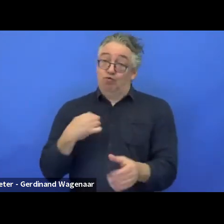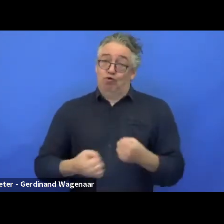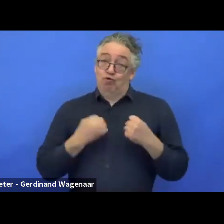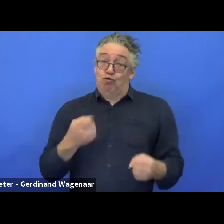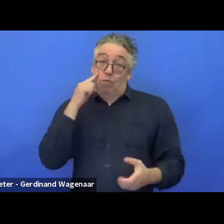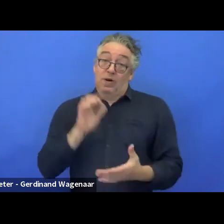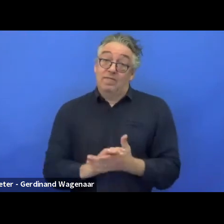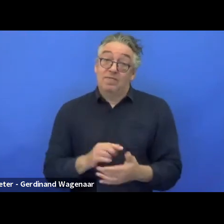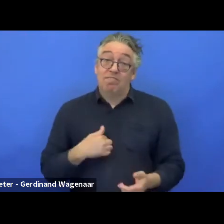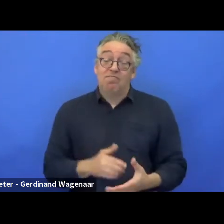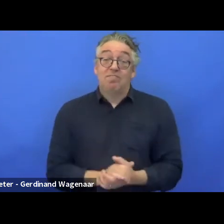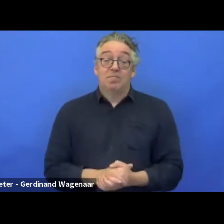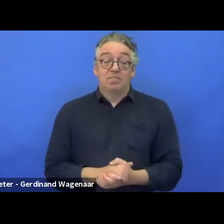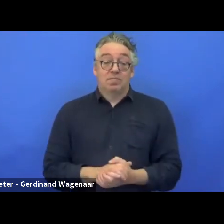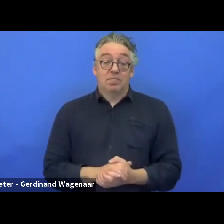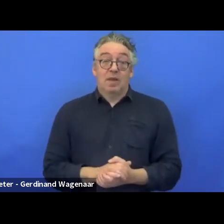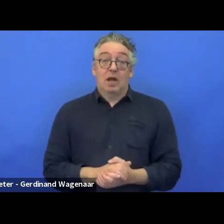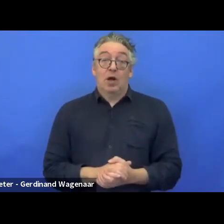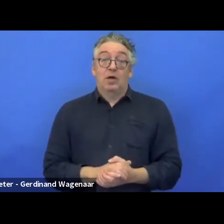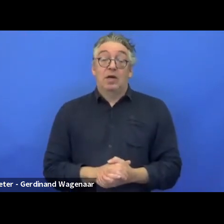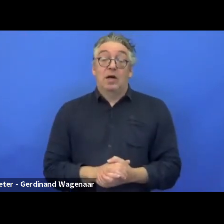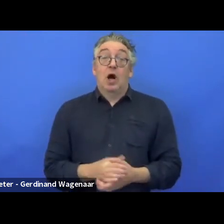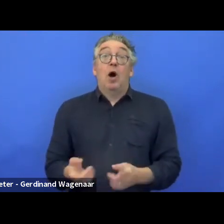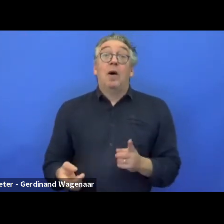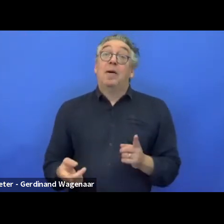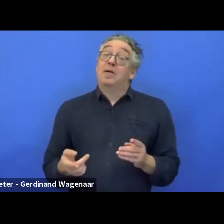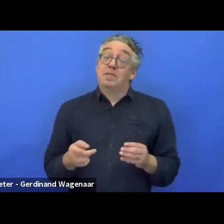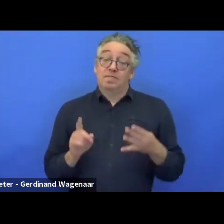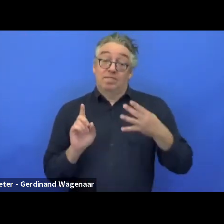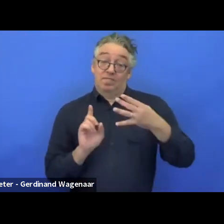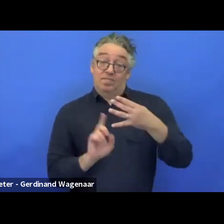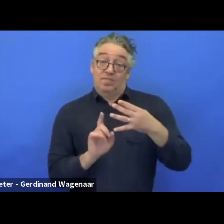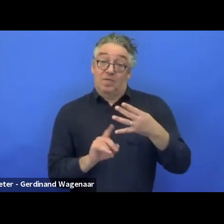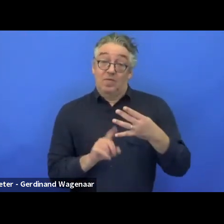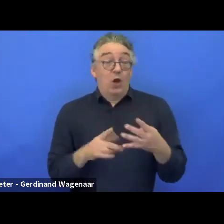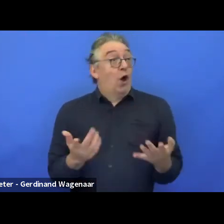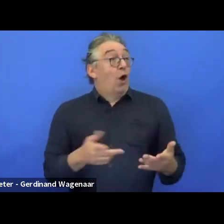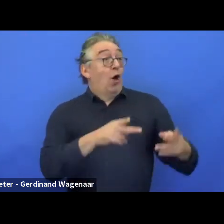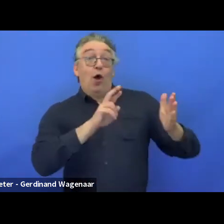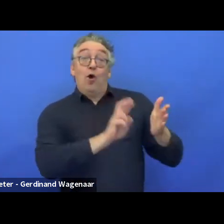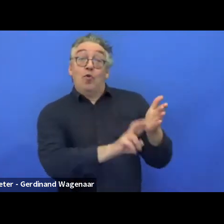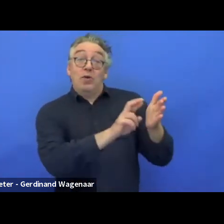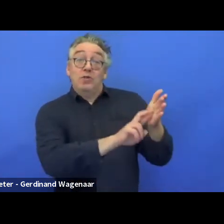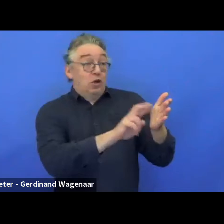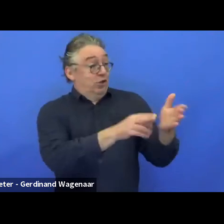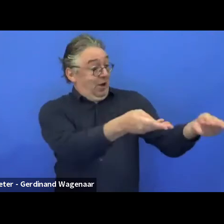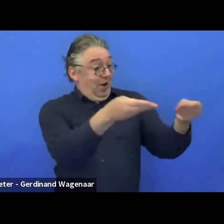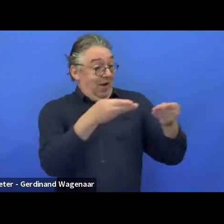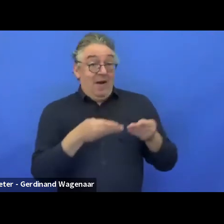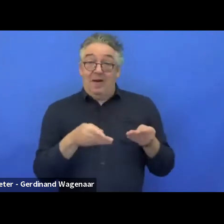And also because of the dissemination. You have to disseminate the research between your own organisation.